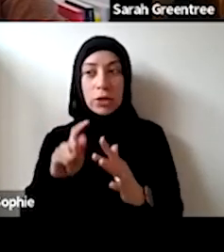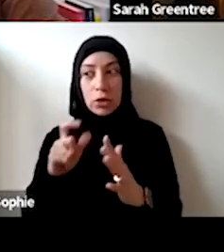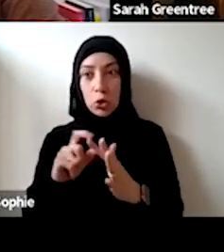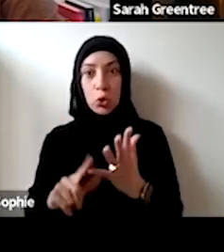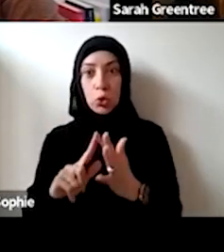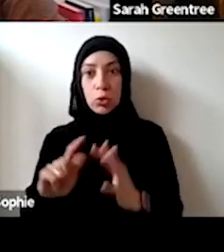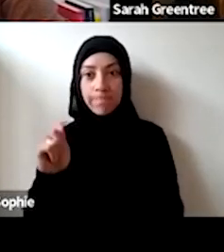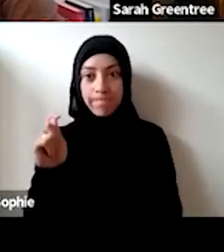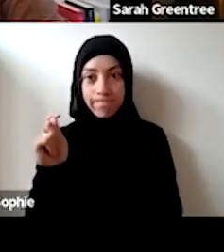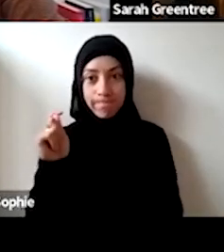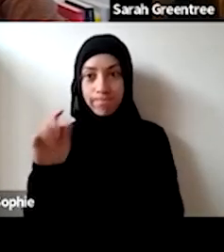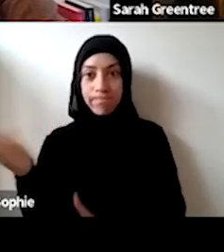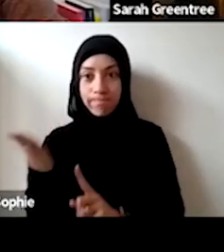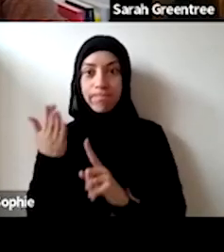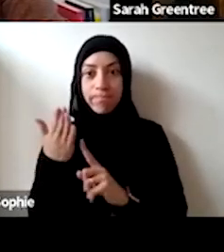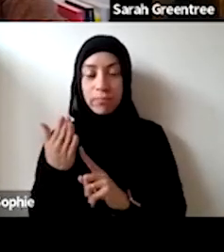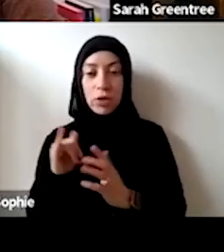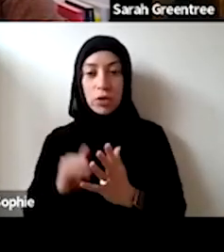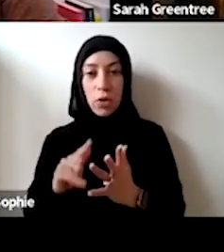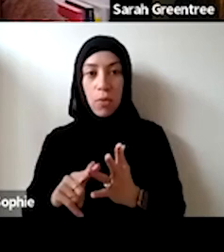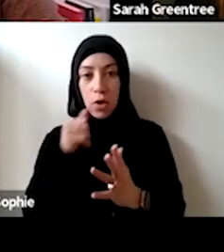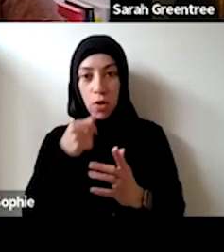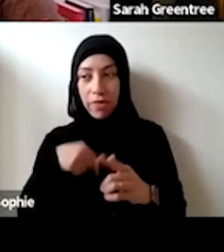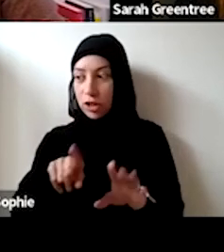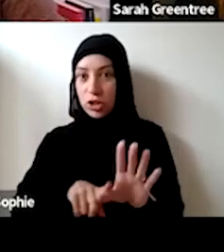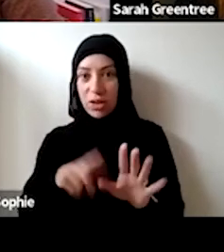summer break for small companies that have given all this year, and exhausted this important,